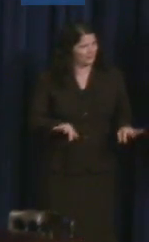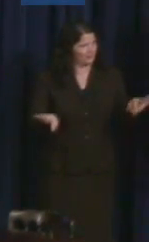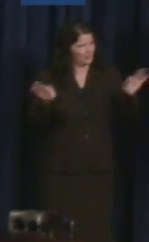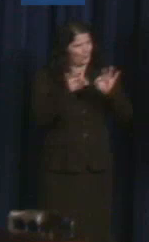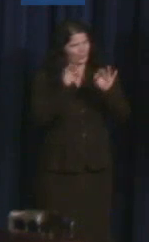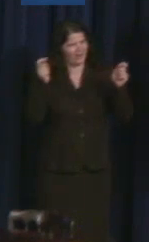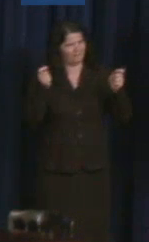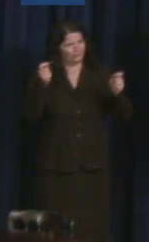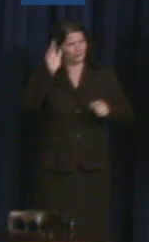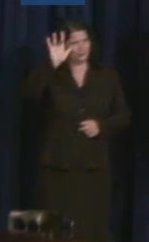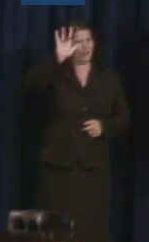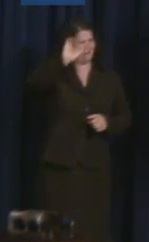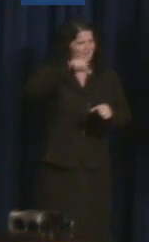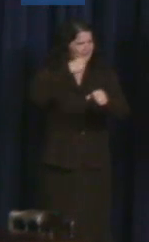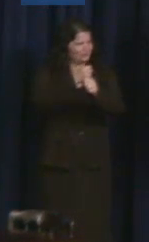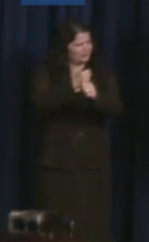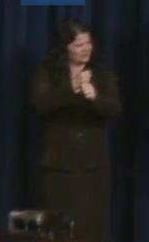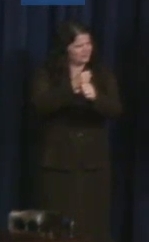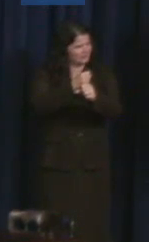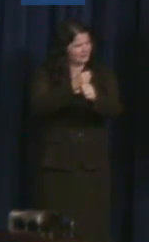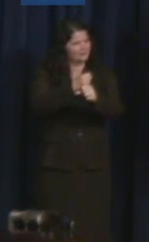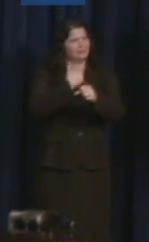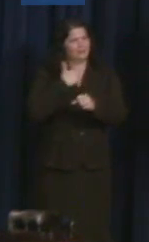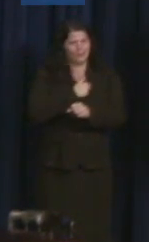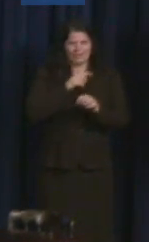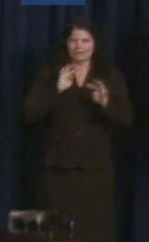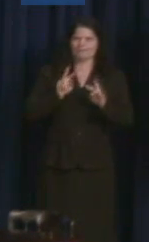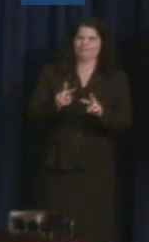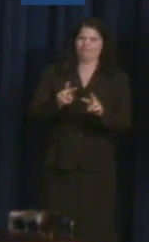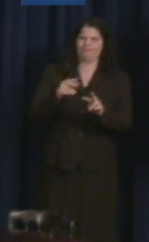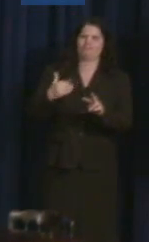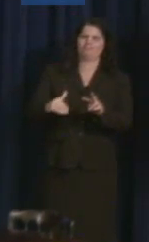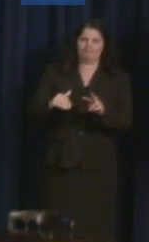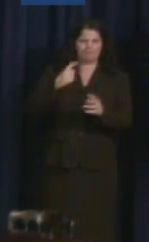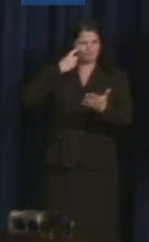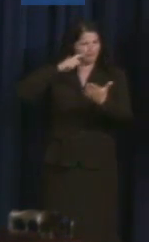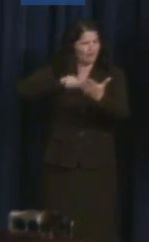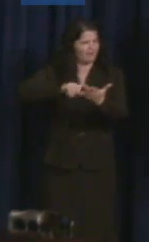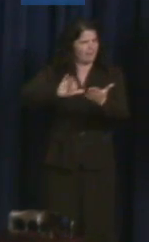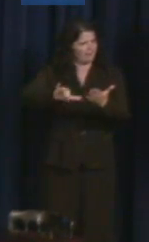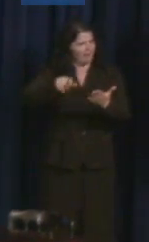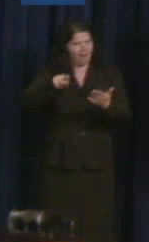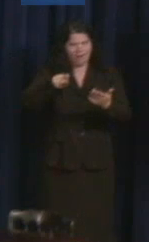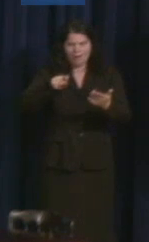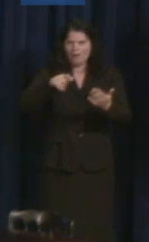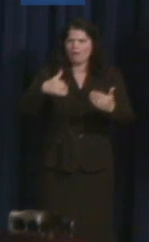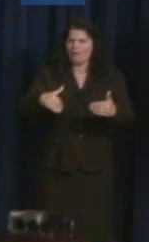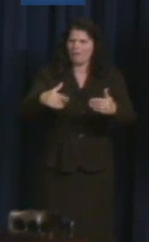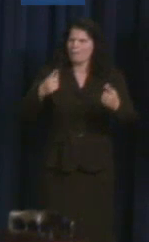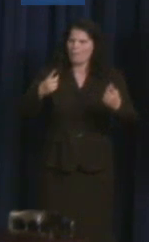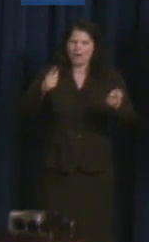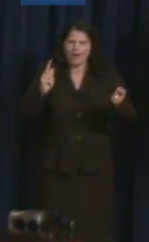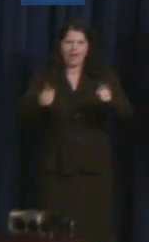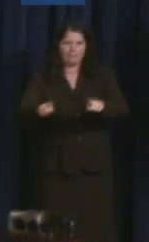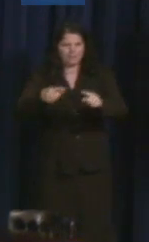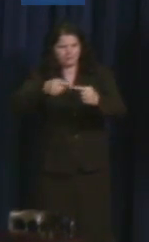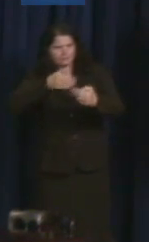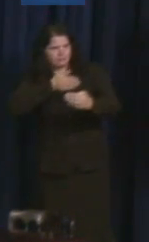anniversary of this transformative law. It's resulted in greater civil rights for 56 million Americans living with disabilities today.